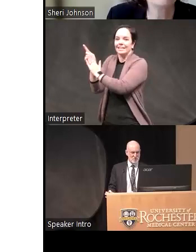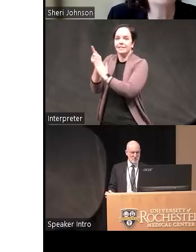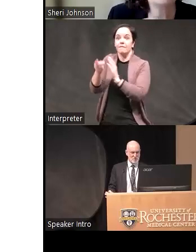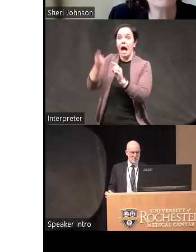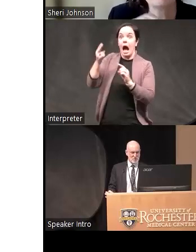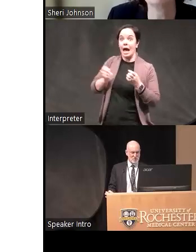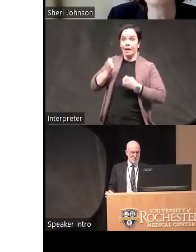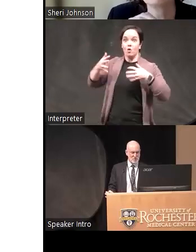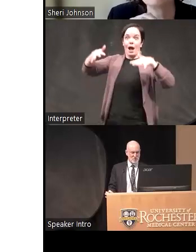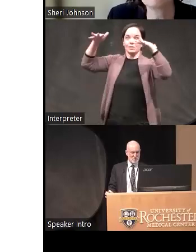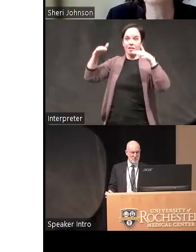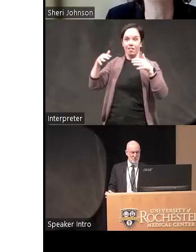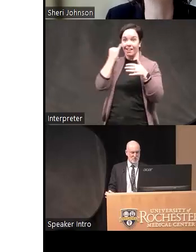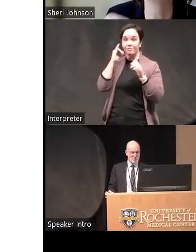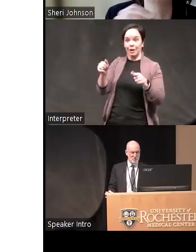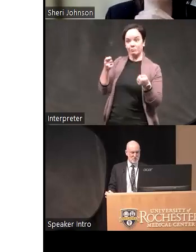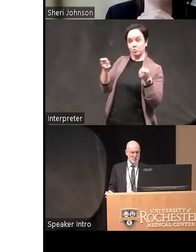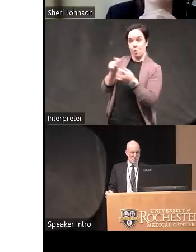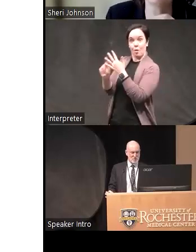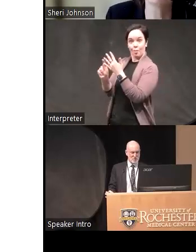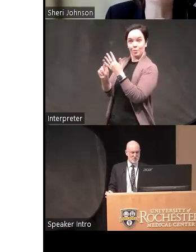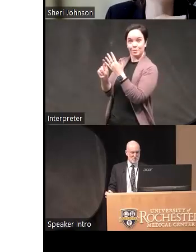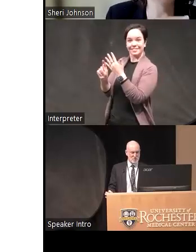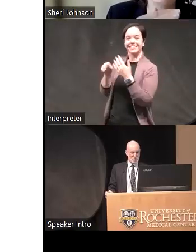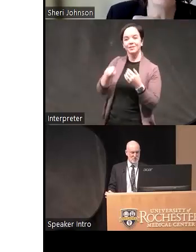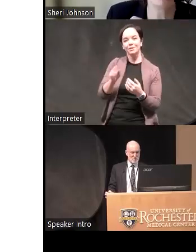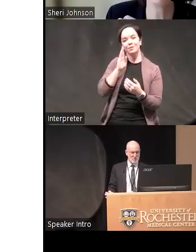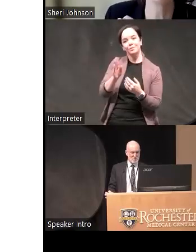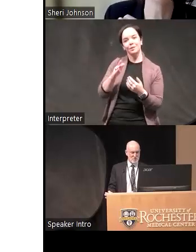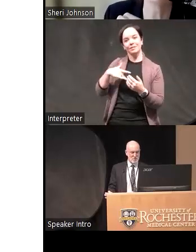have an easier time being the person you want to be in the person you are when you're in this